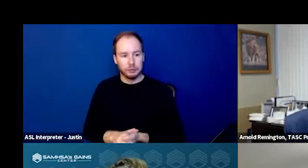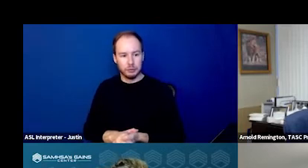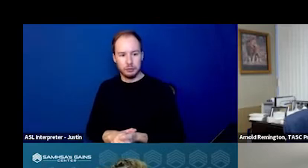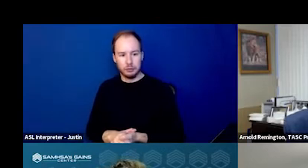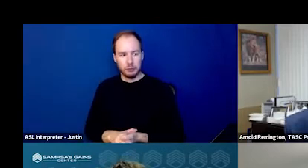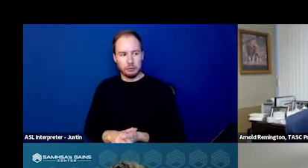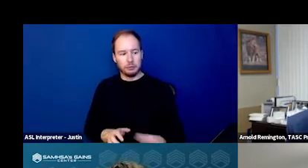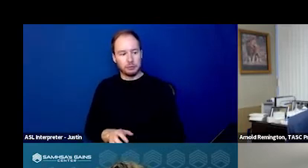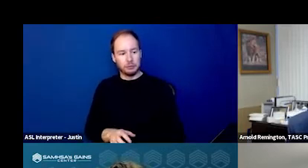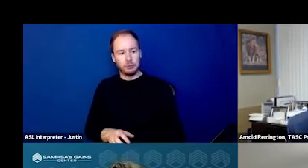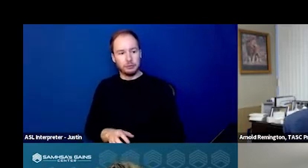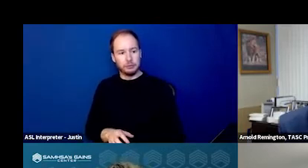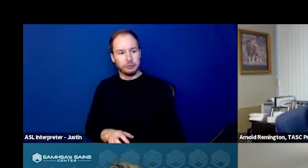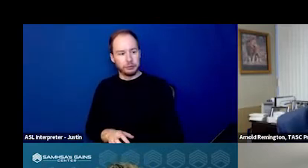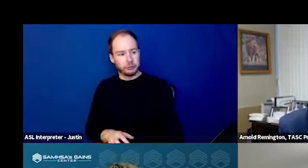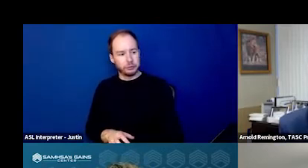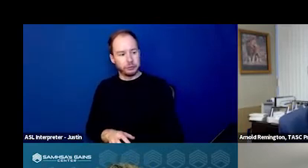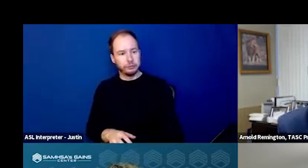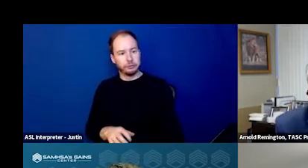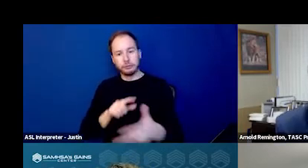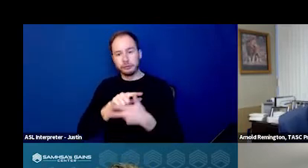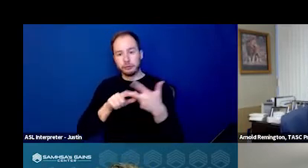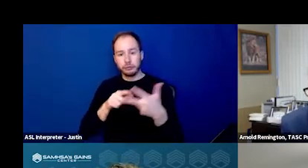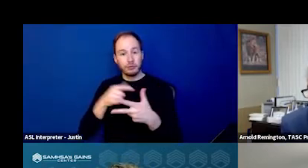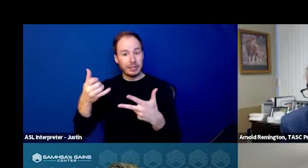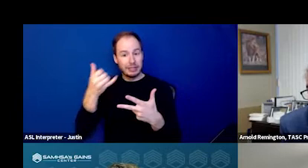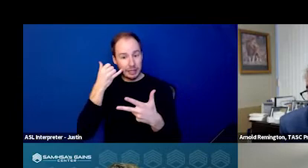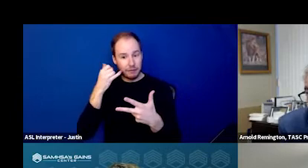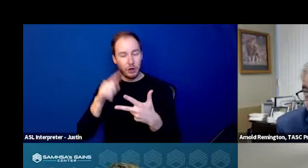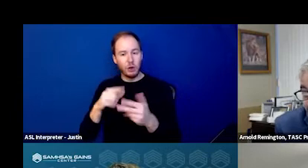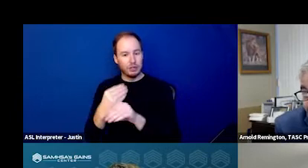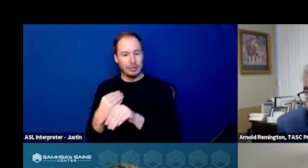So crisis response options are telephone, telehealth, and in person.